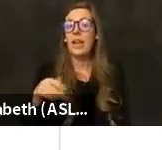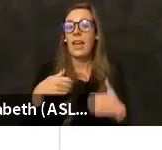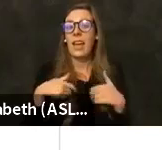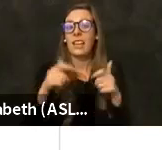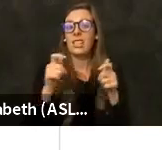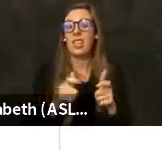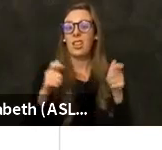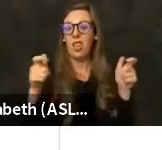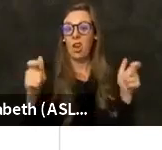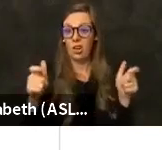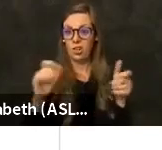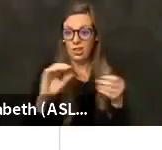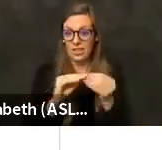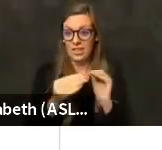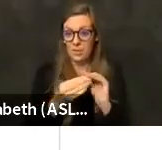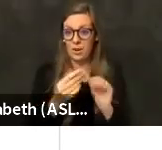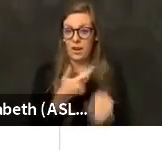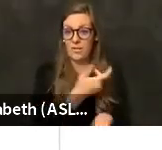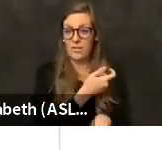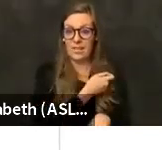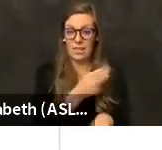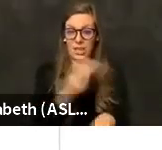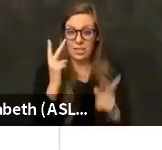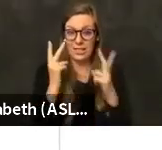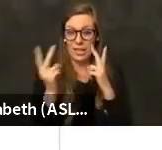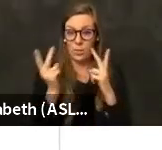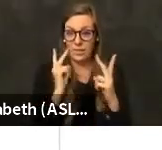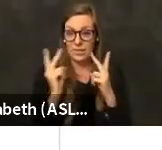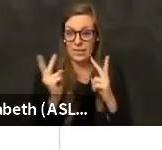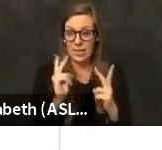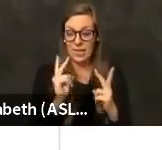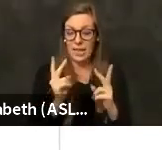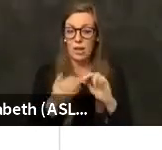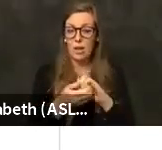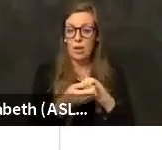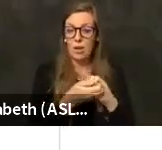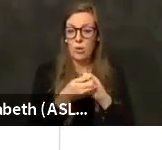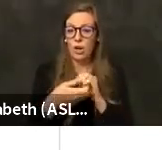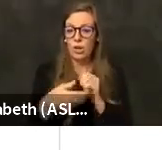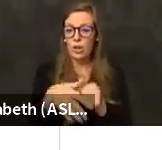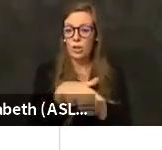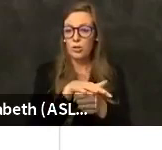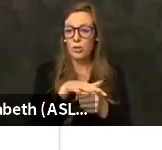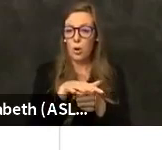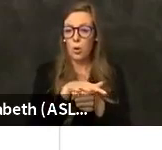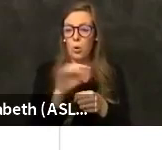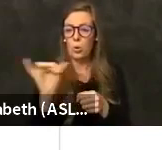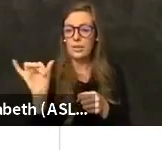of vaccinations that we see partners, local partners such as C.M.A.